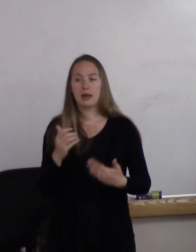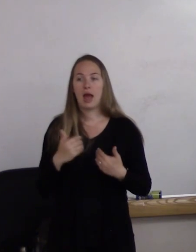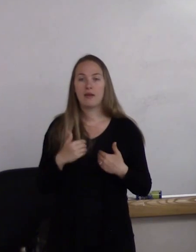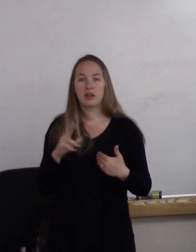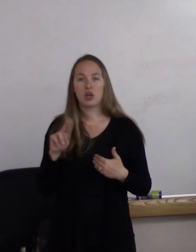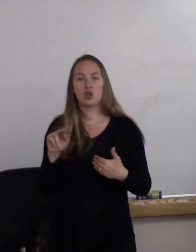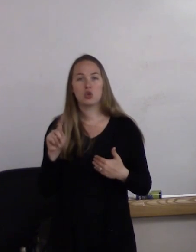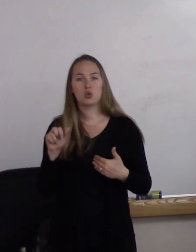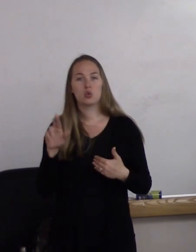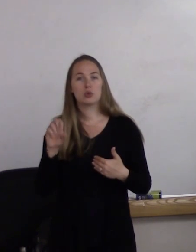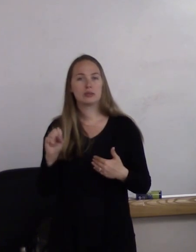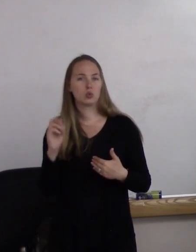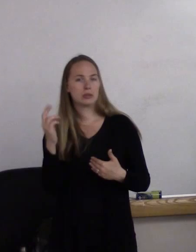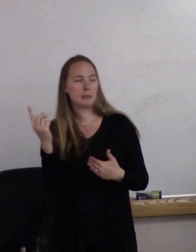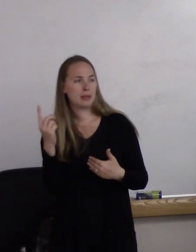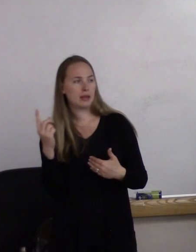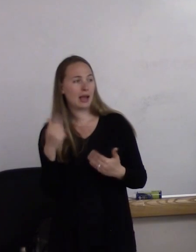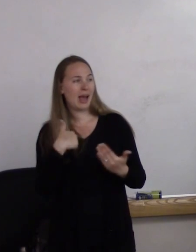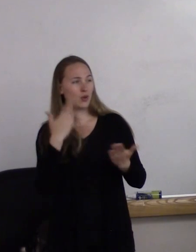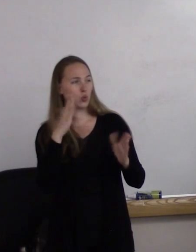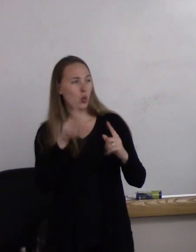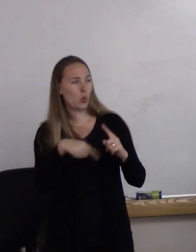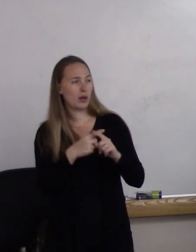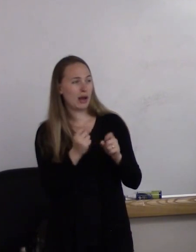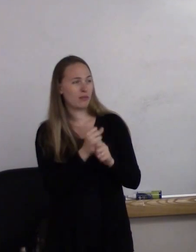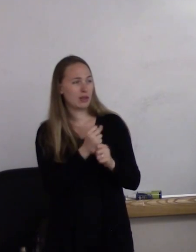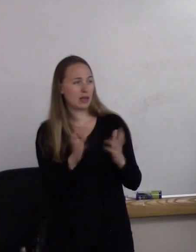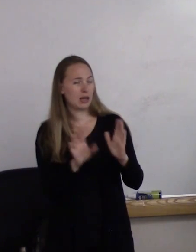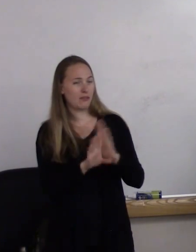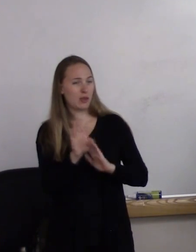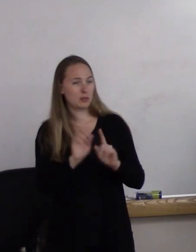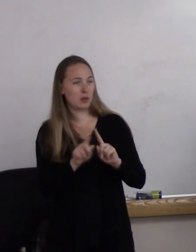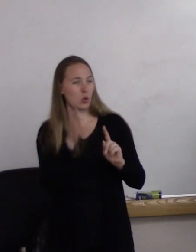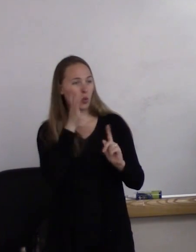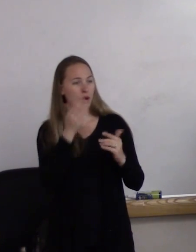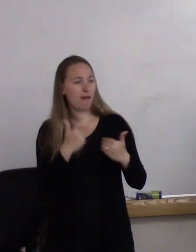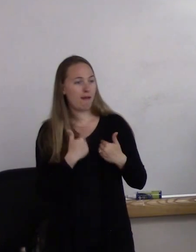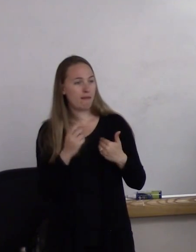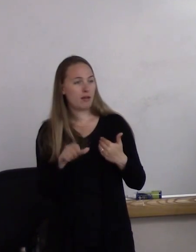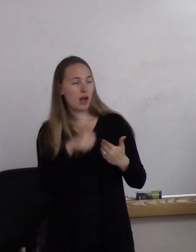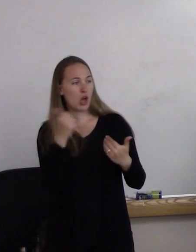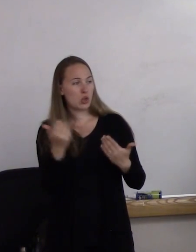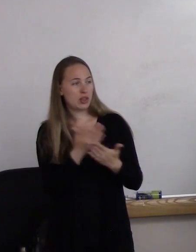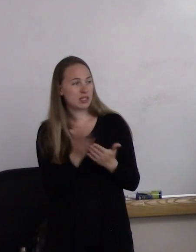I guess I don't know when all of this stuff develops and all, but that there would be other things that would indicate